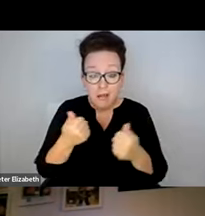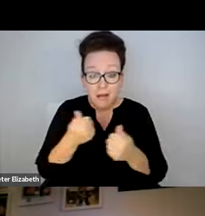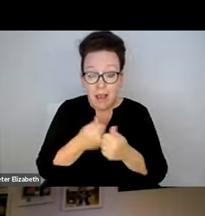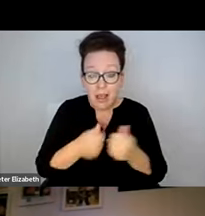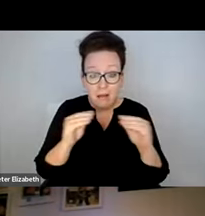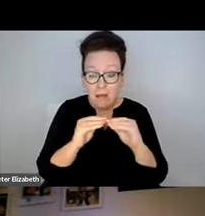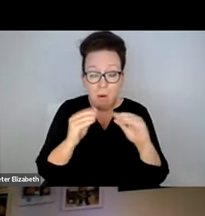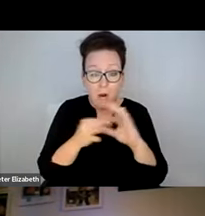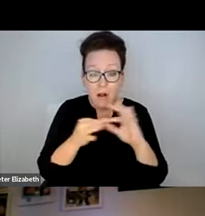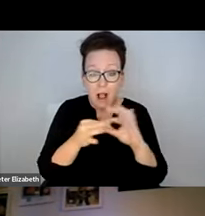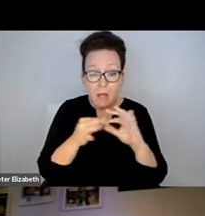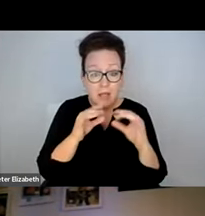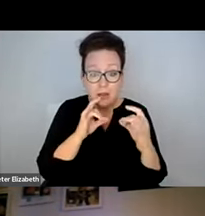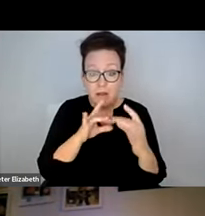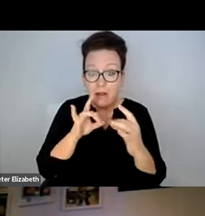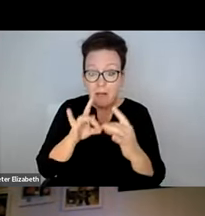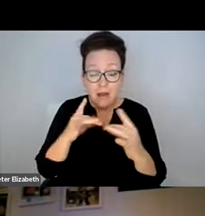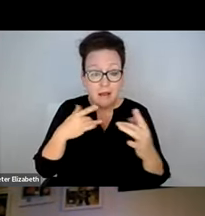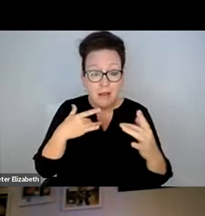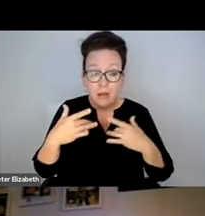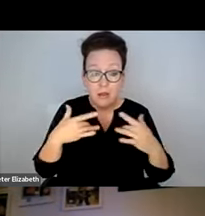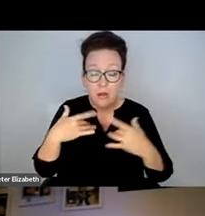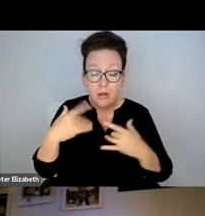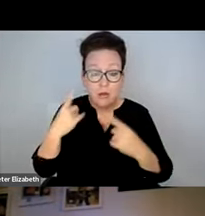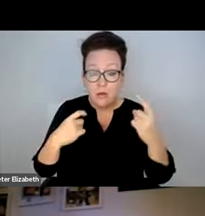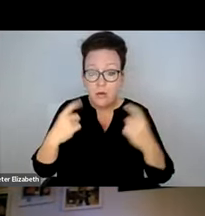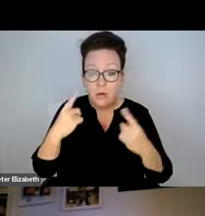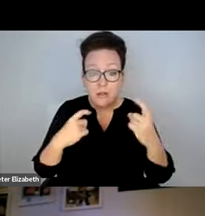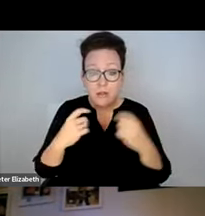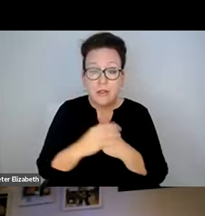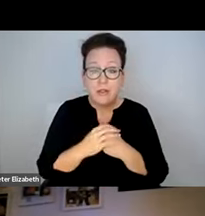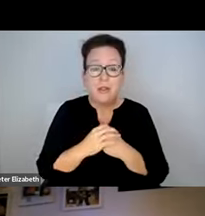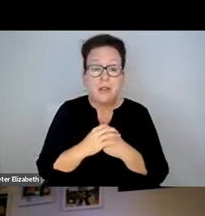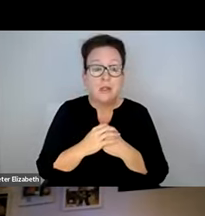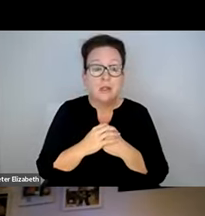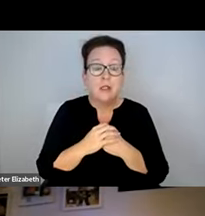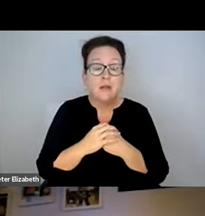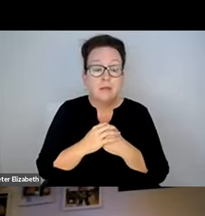ALL RIGHT. DO WE HAVE ANY OTHER COMMENTS OR FEEDBACK OR CONCERNS OR